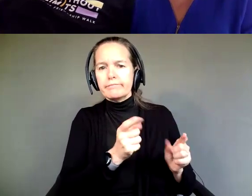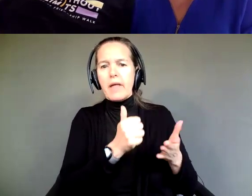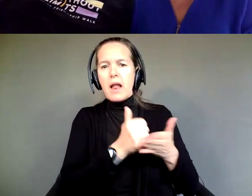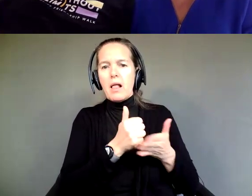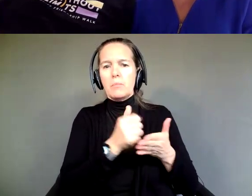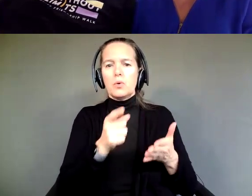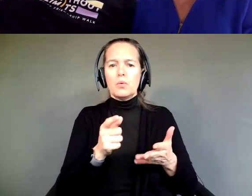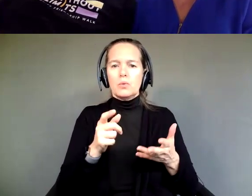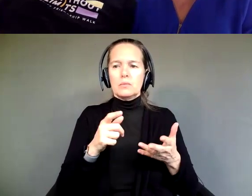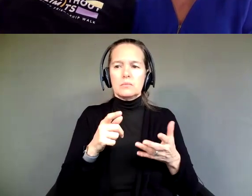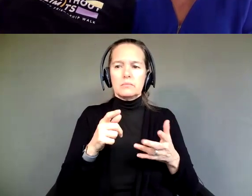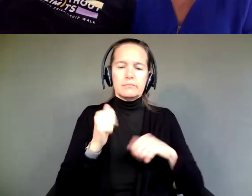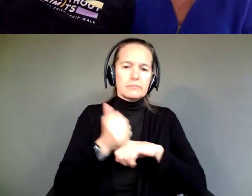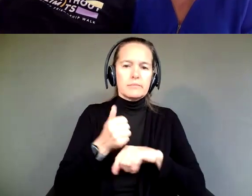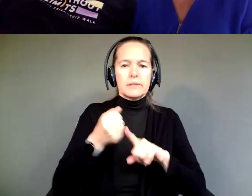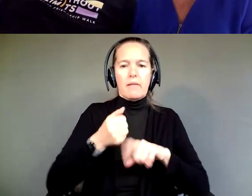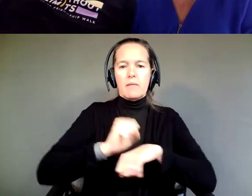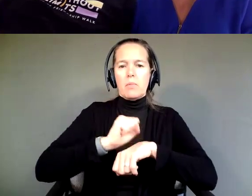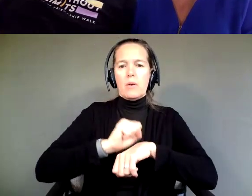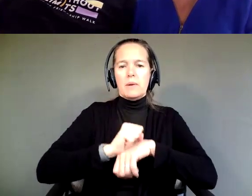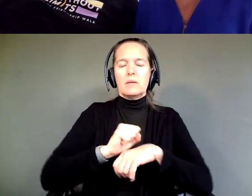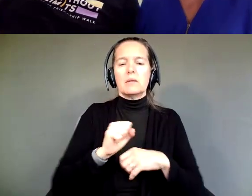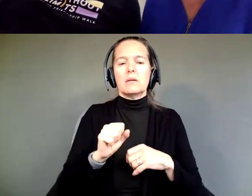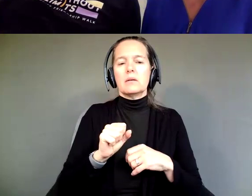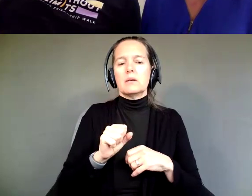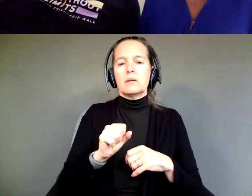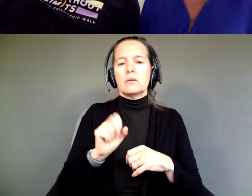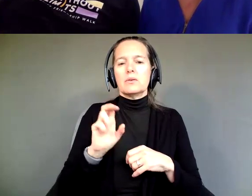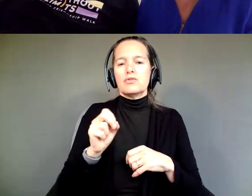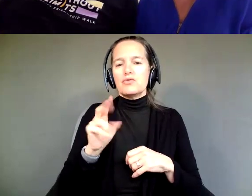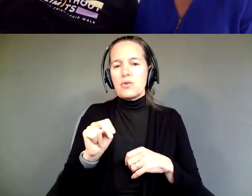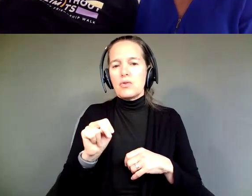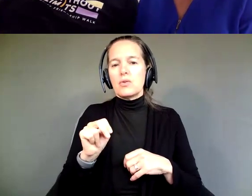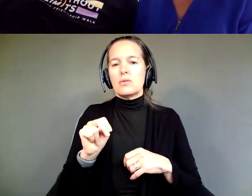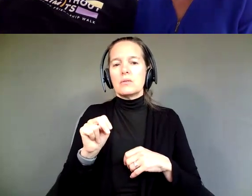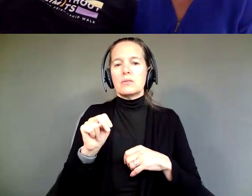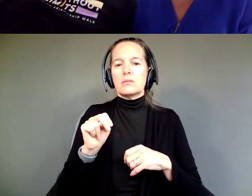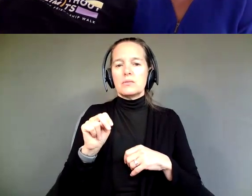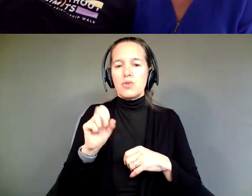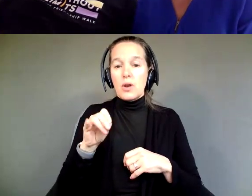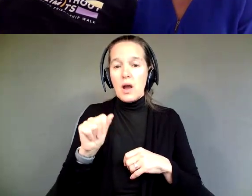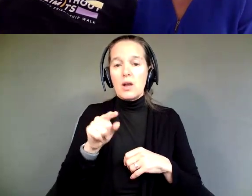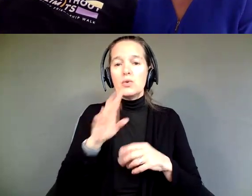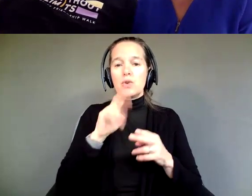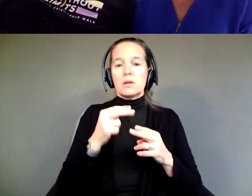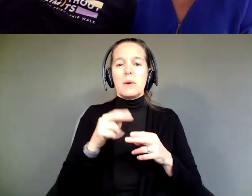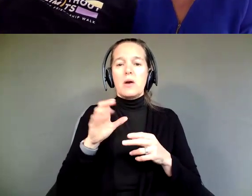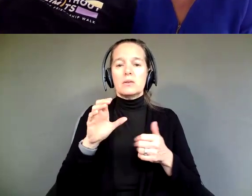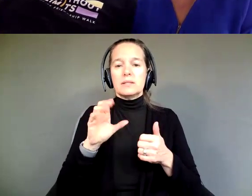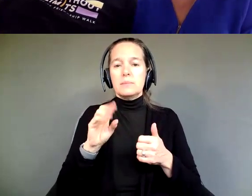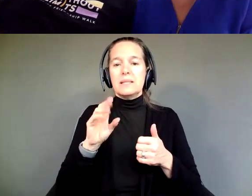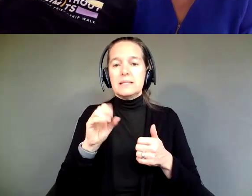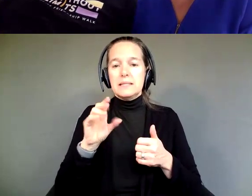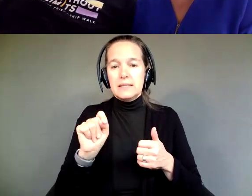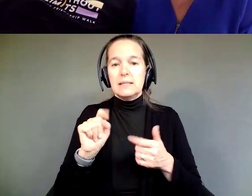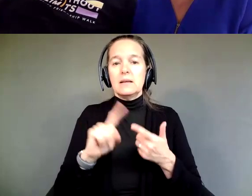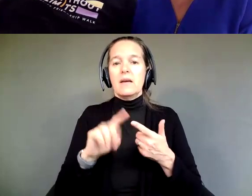So, Sonia and Shawn, you've mentioned the CBTAC, VR, your attorney. Who else was there?